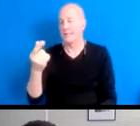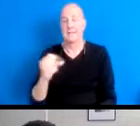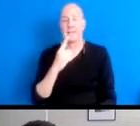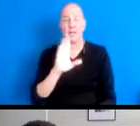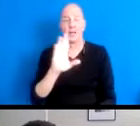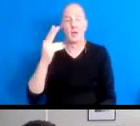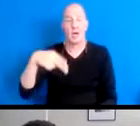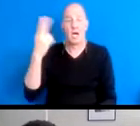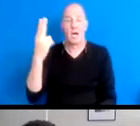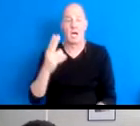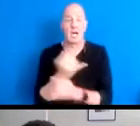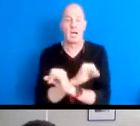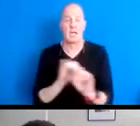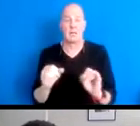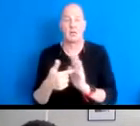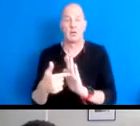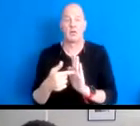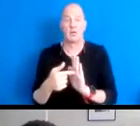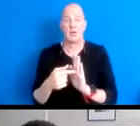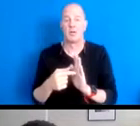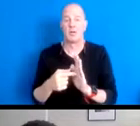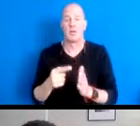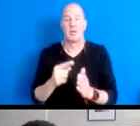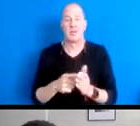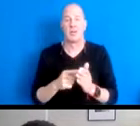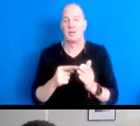only reveals the measurable distance between us.